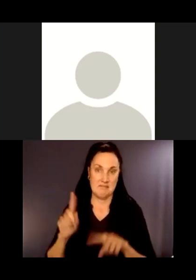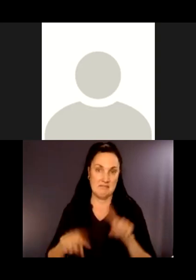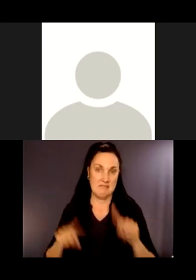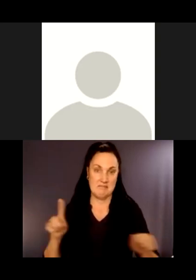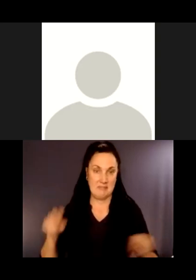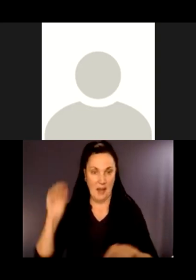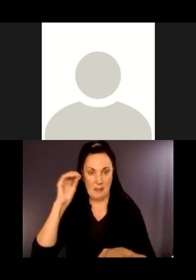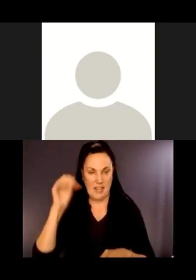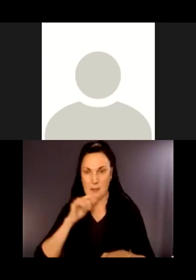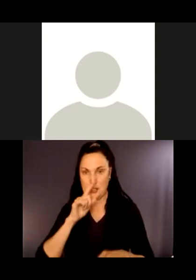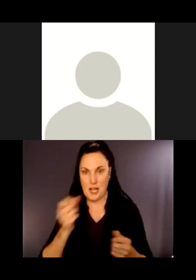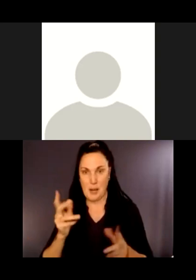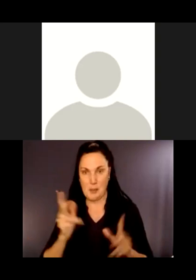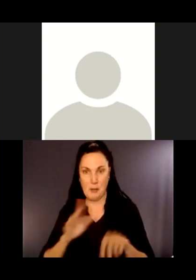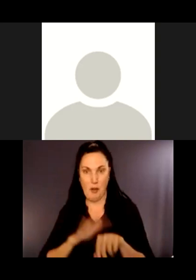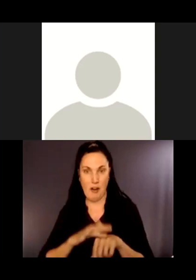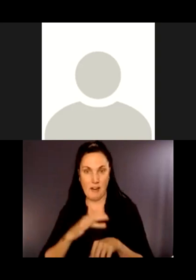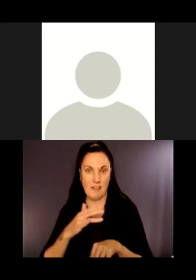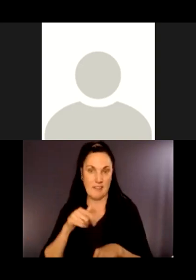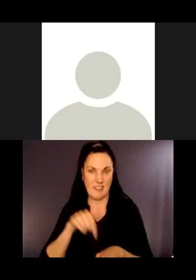me, I'm a history buff.